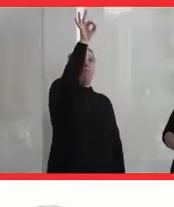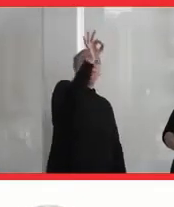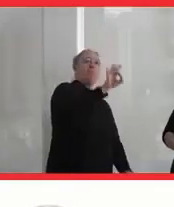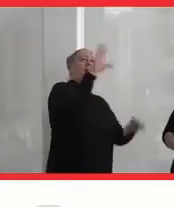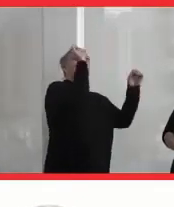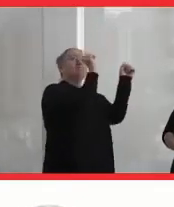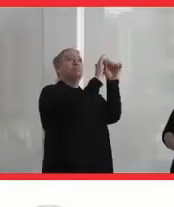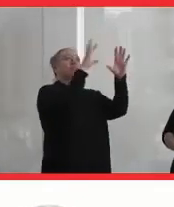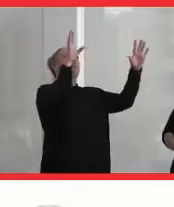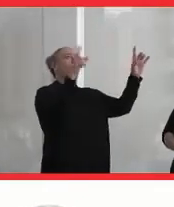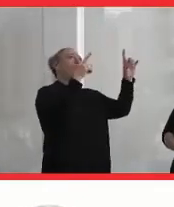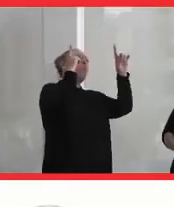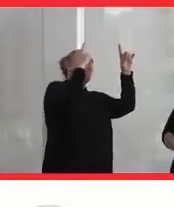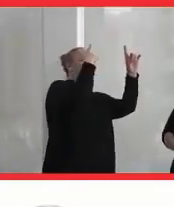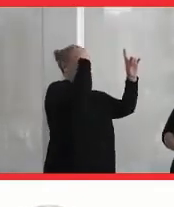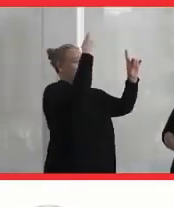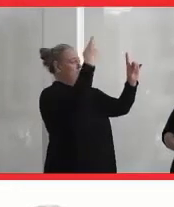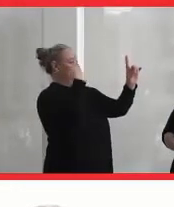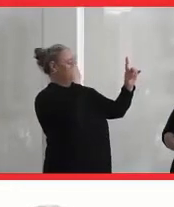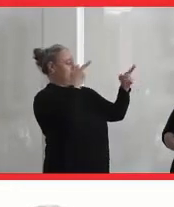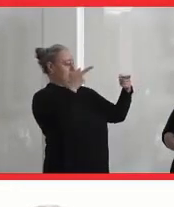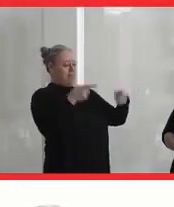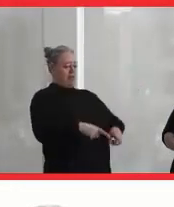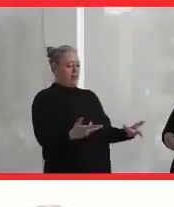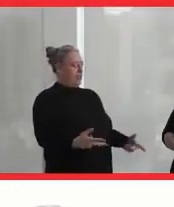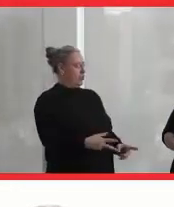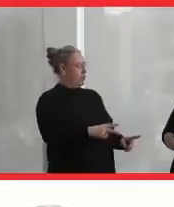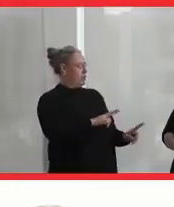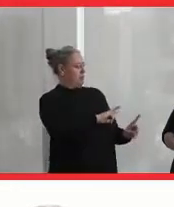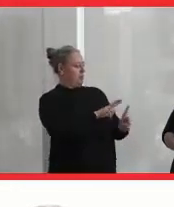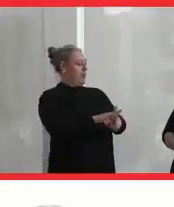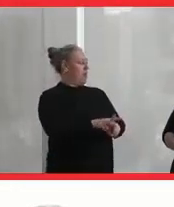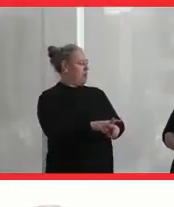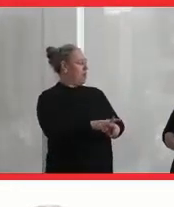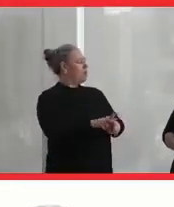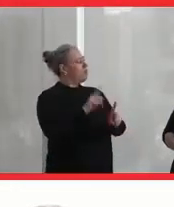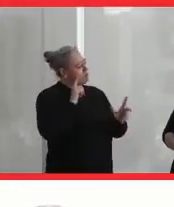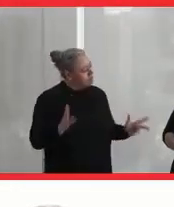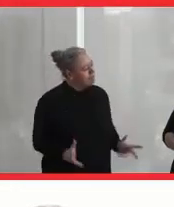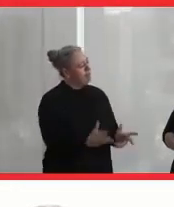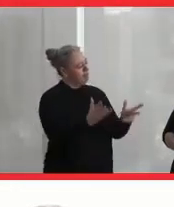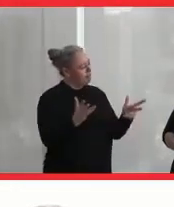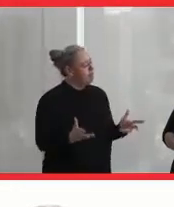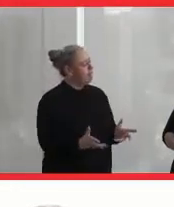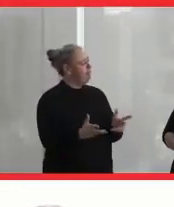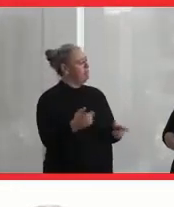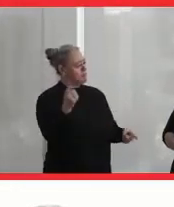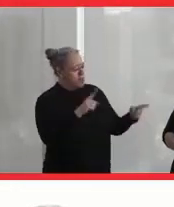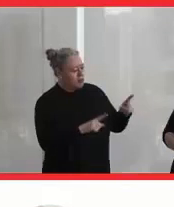you'd love to see happening at Queen's to promote reconciliation and to make Queen's ..